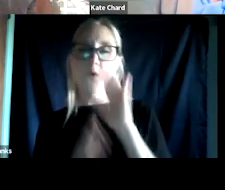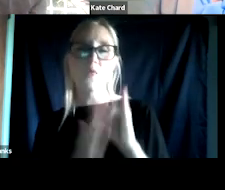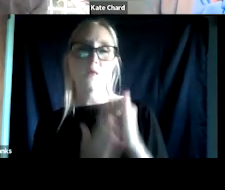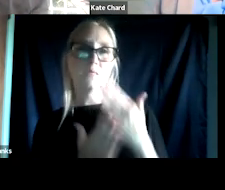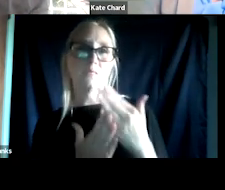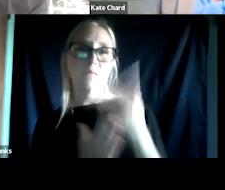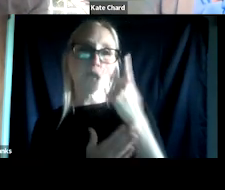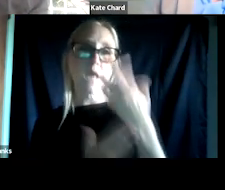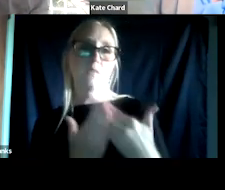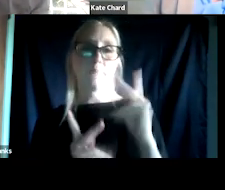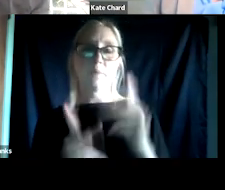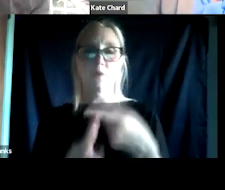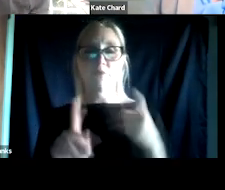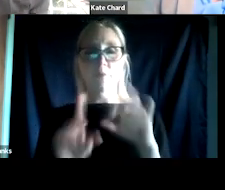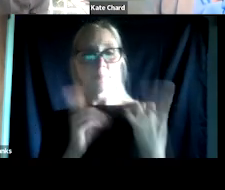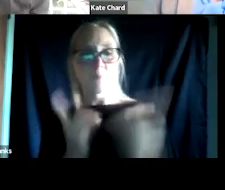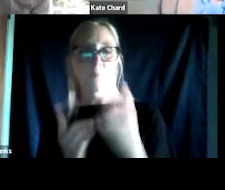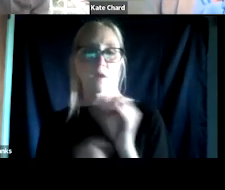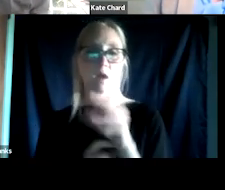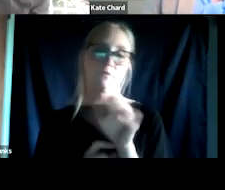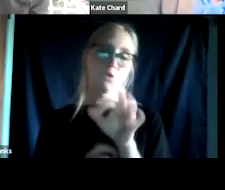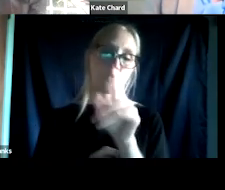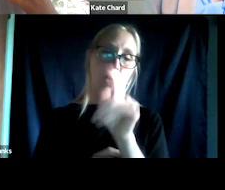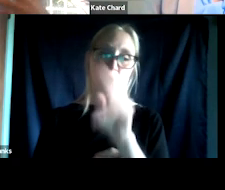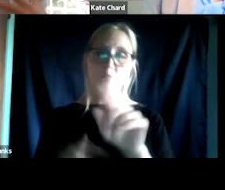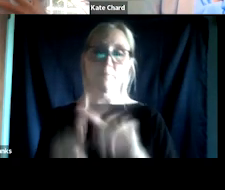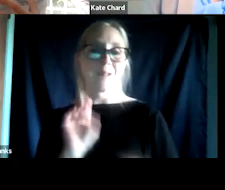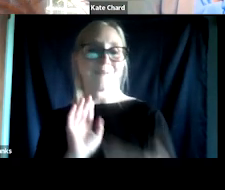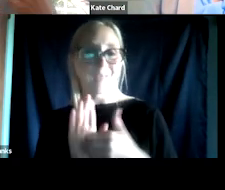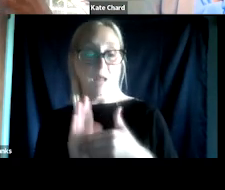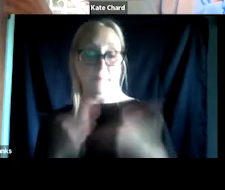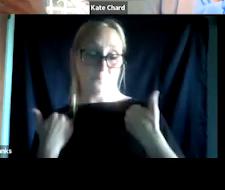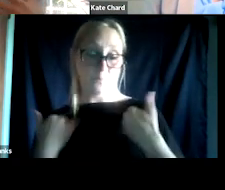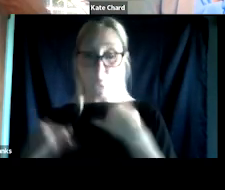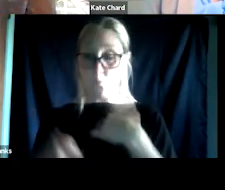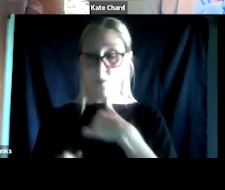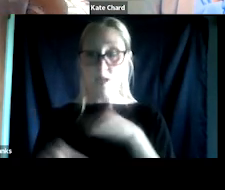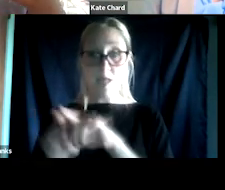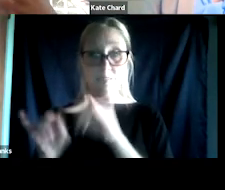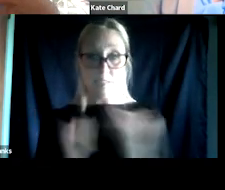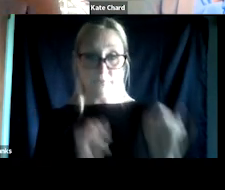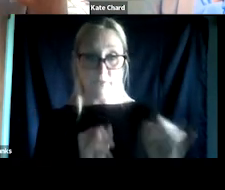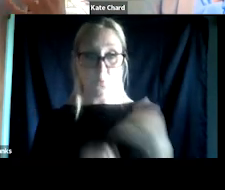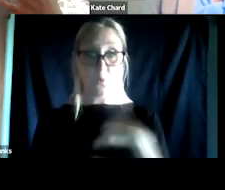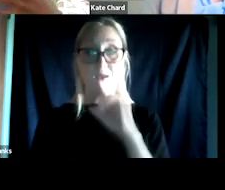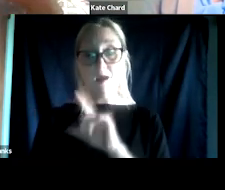from departments of corrections, but again, we as individuals, we're the people staffing all the programs